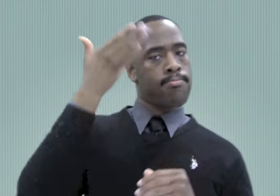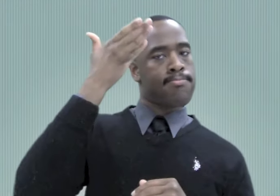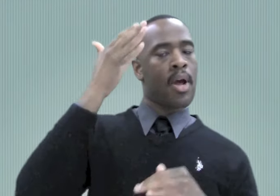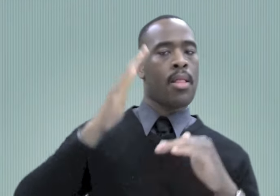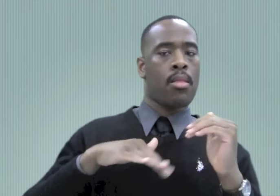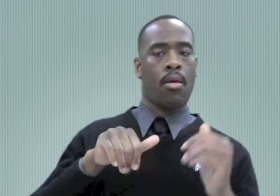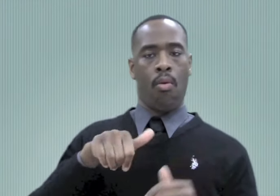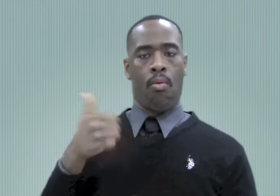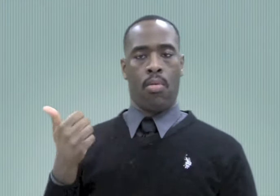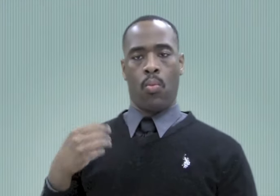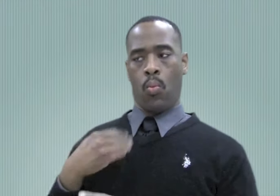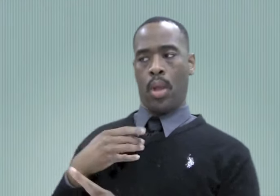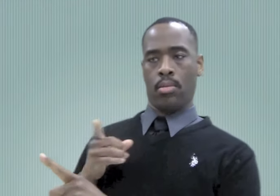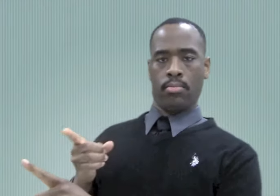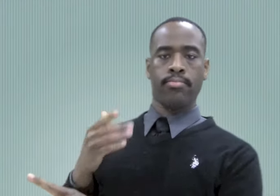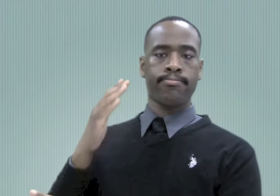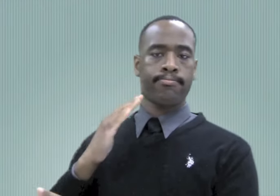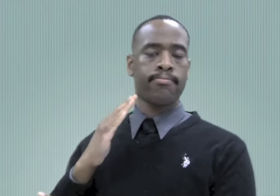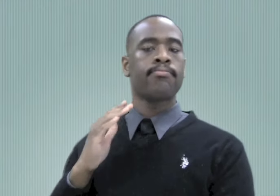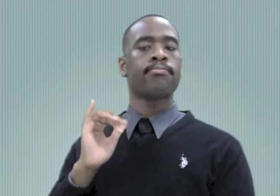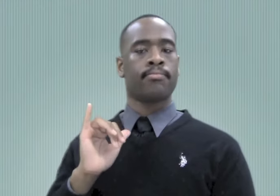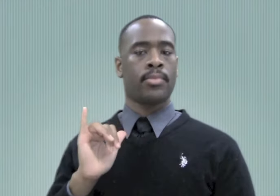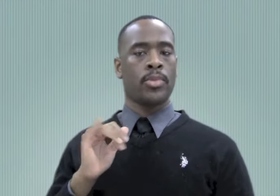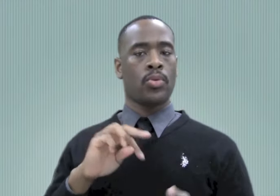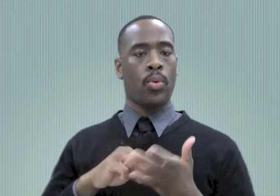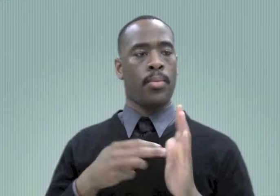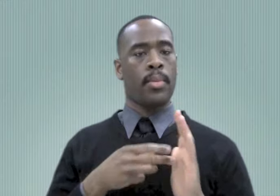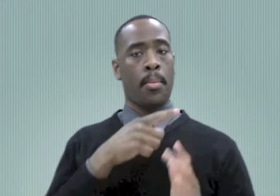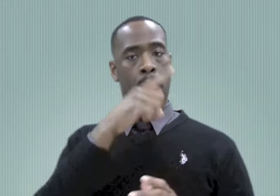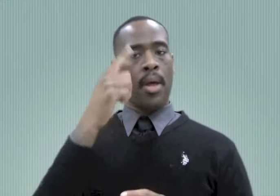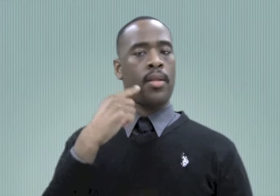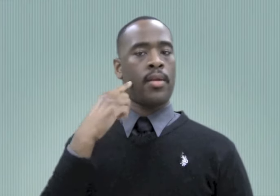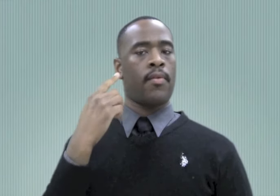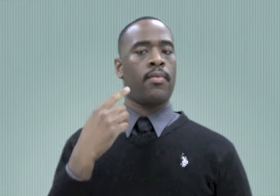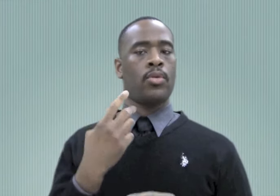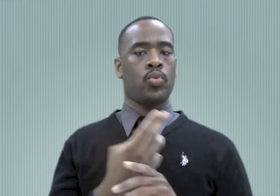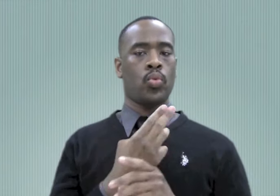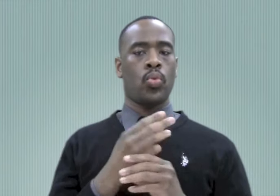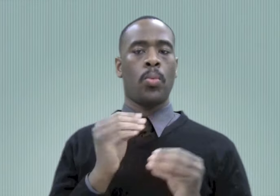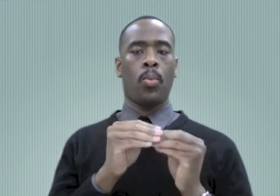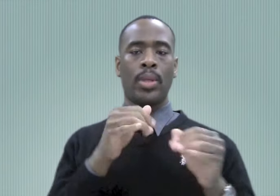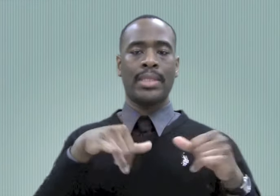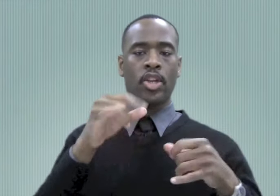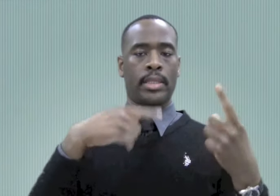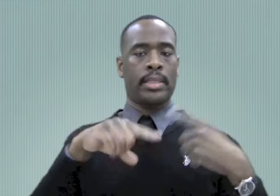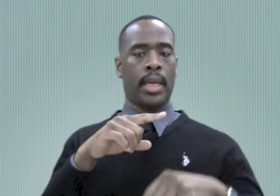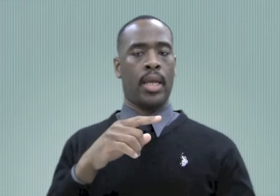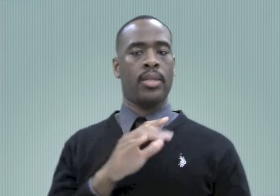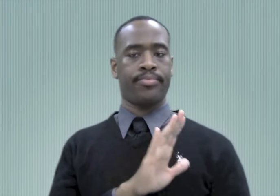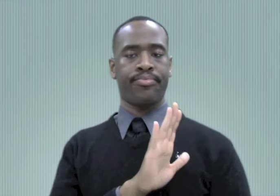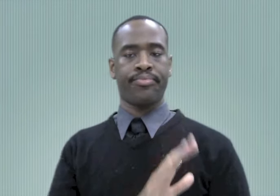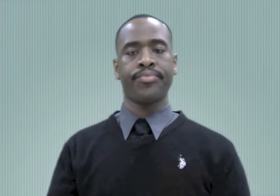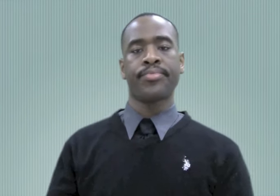Deaf signers used the more standard form of the signs.